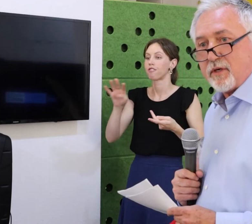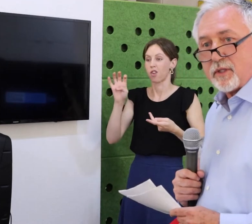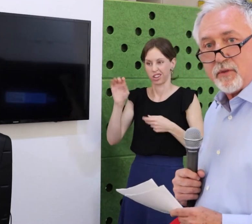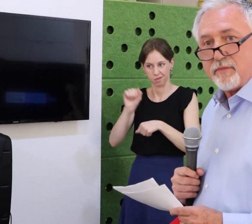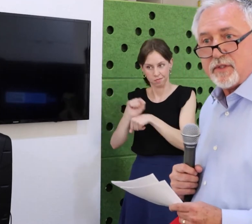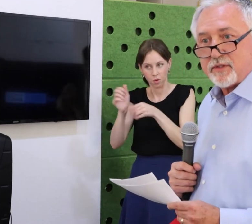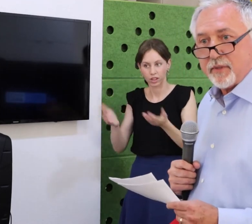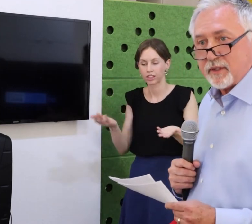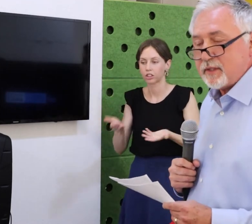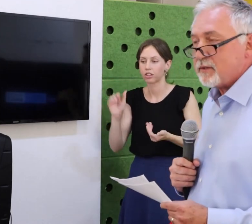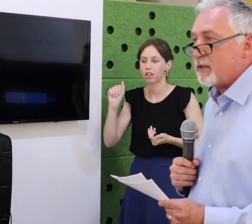to our South Broadway store.